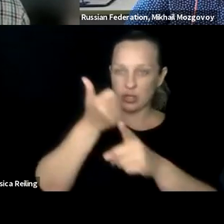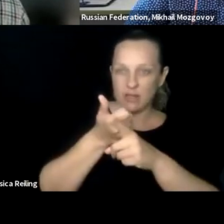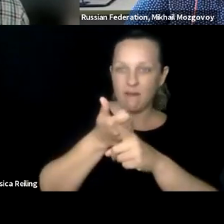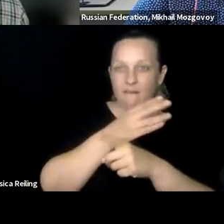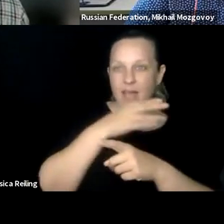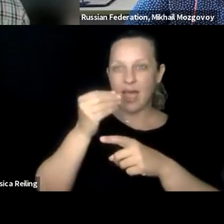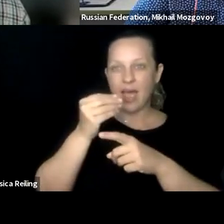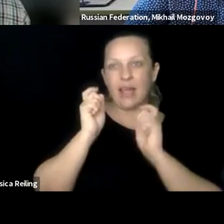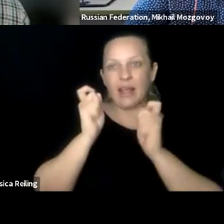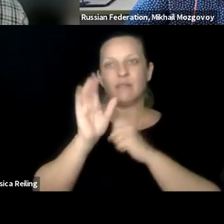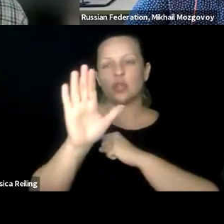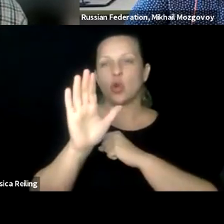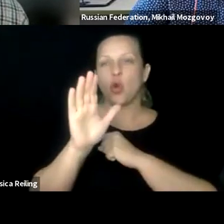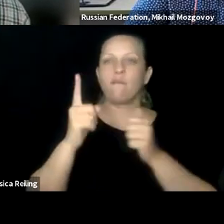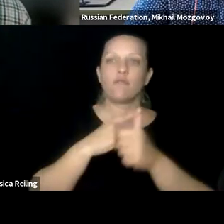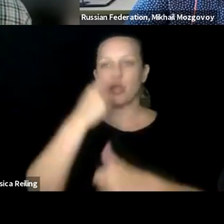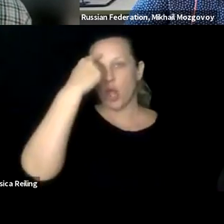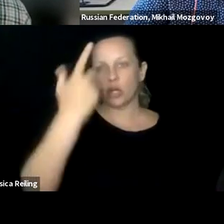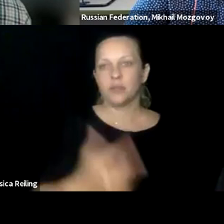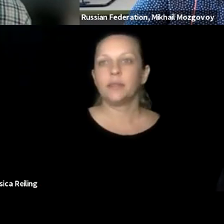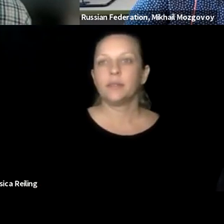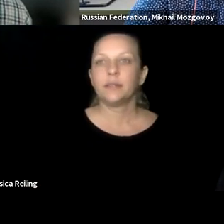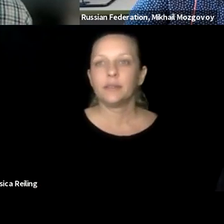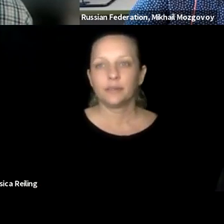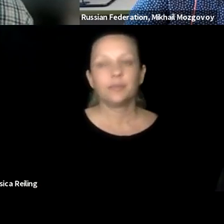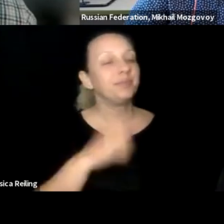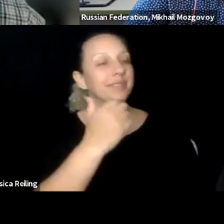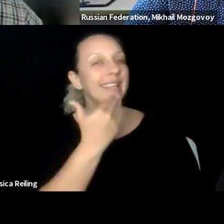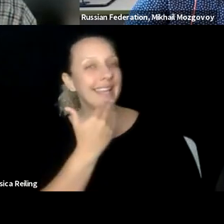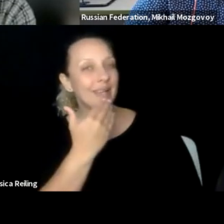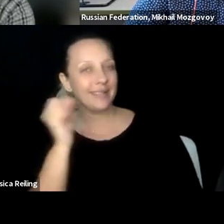your strategic ideas, your consideration, perhaps you could